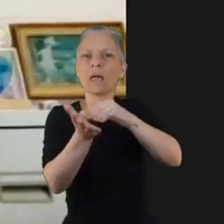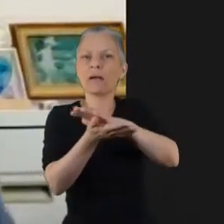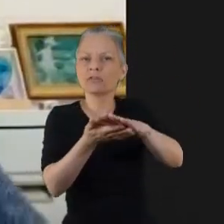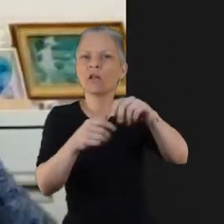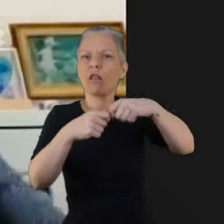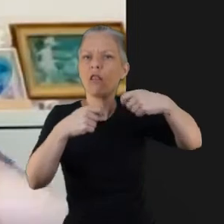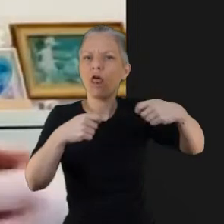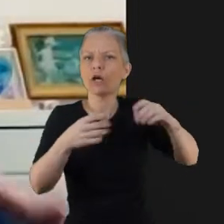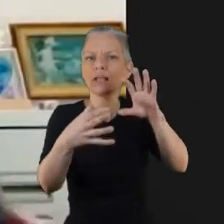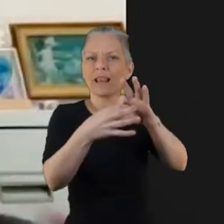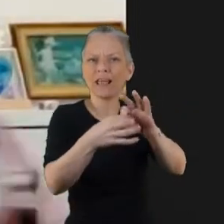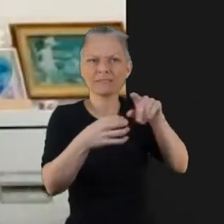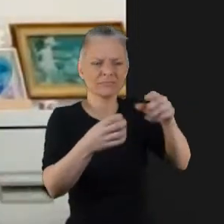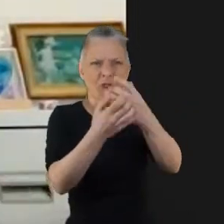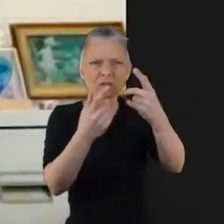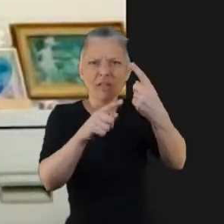the NHS wasn't involved in every conversation.